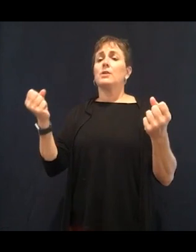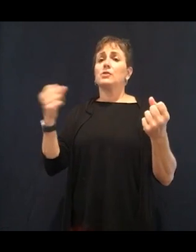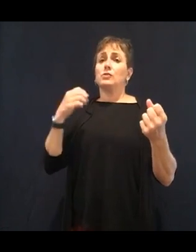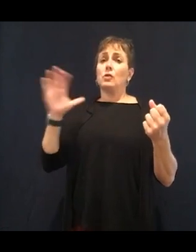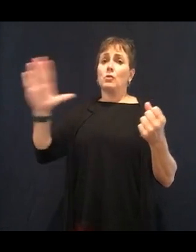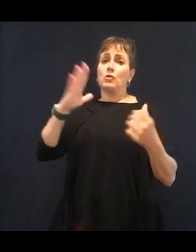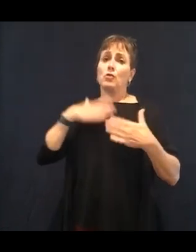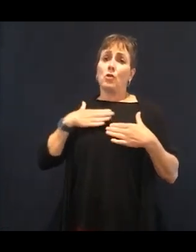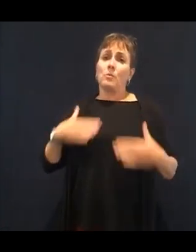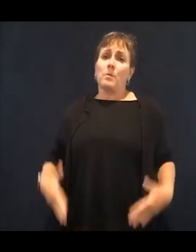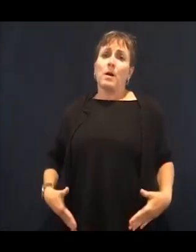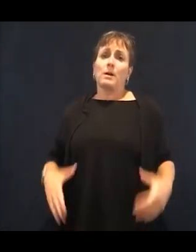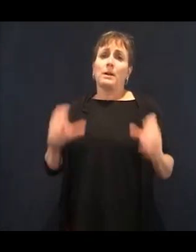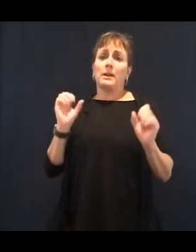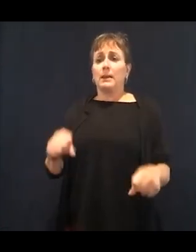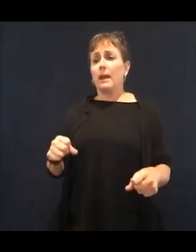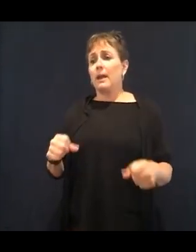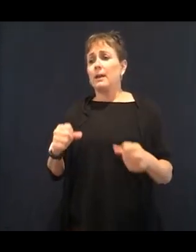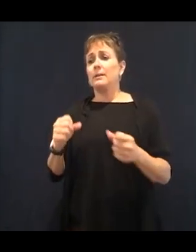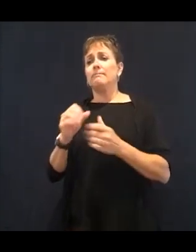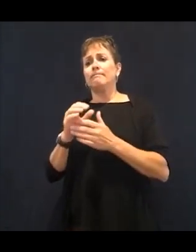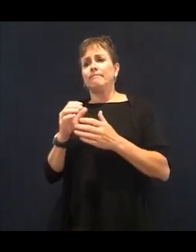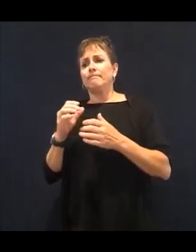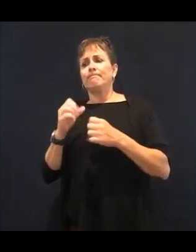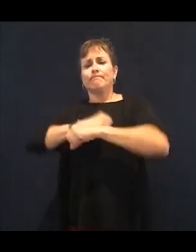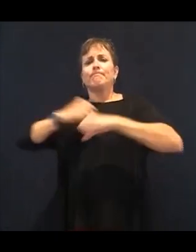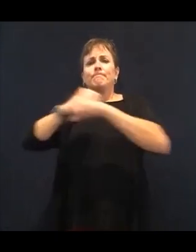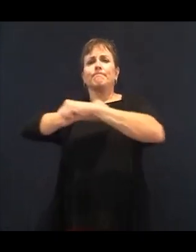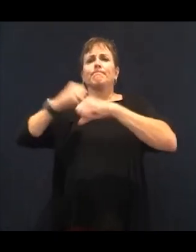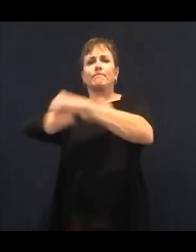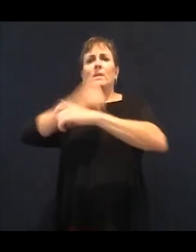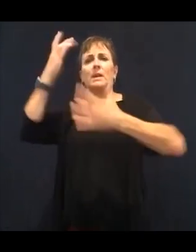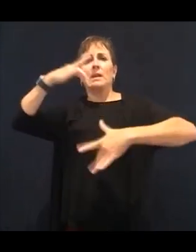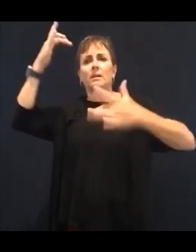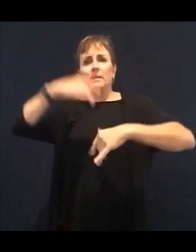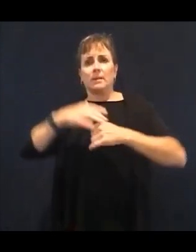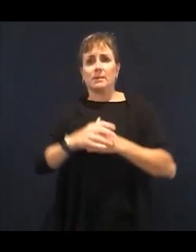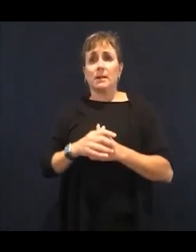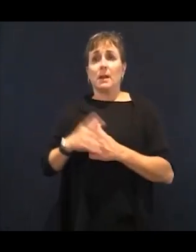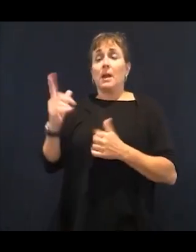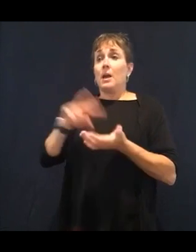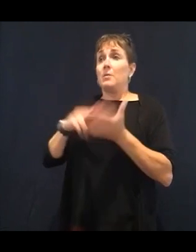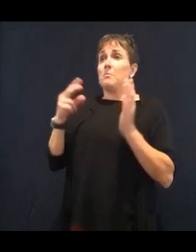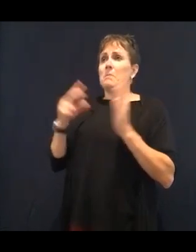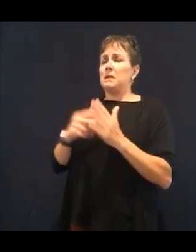always help. Nutrition is how we change our DNA and our genetics